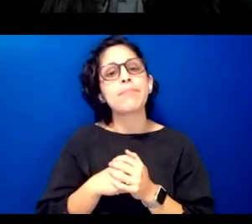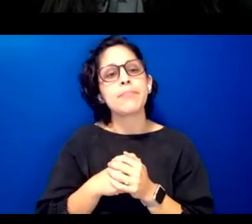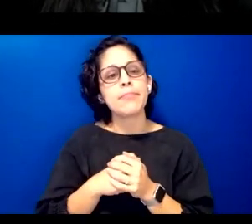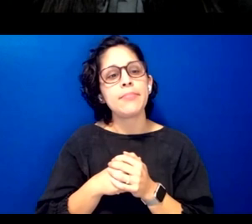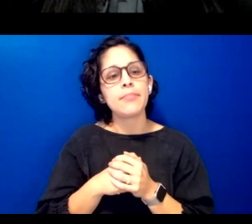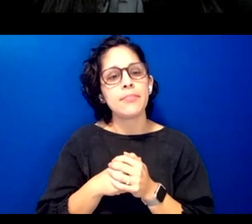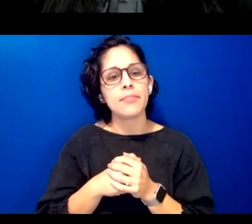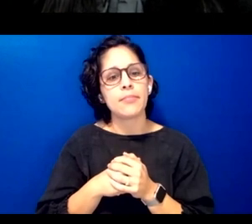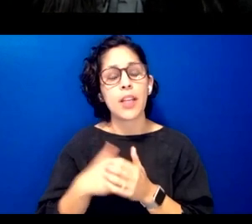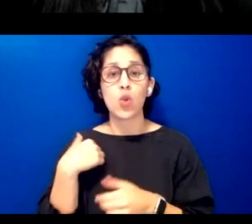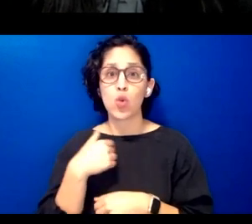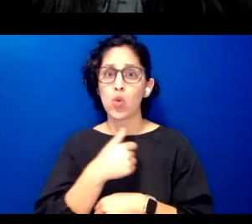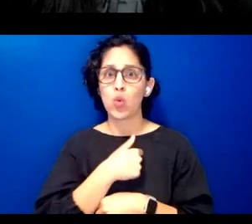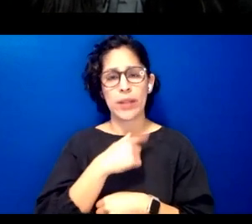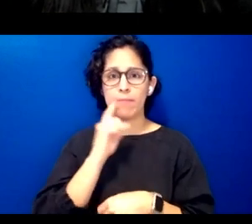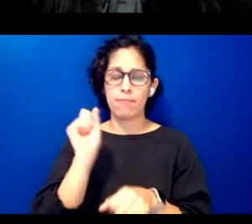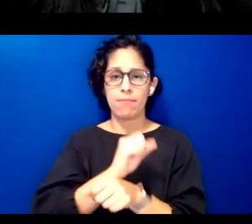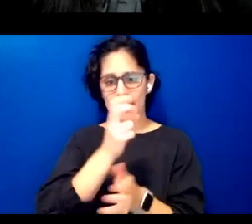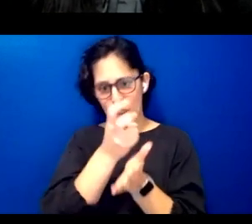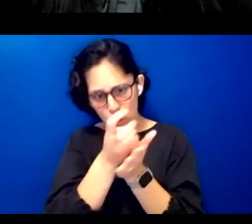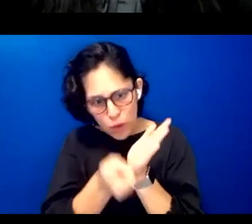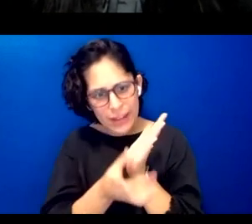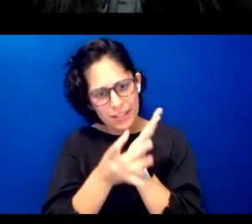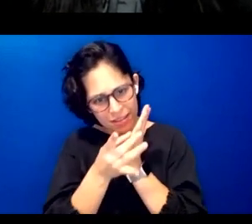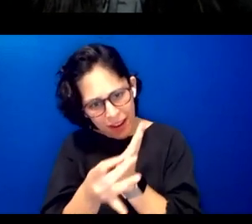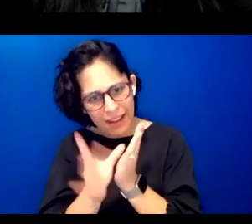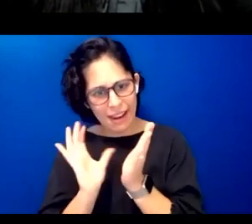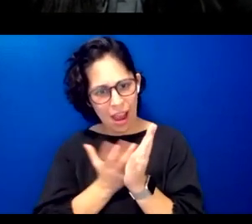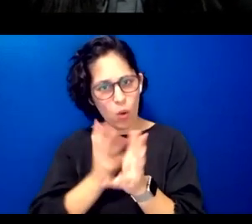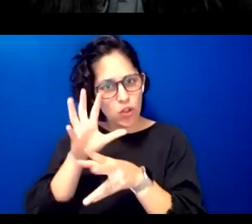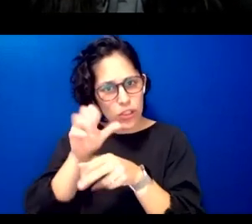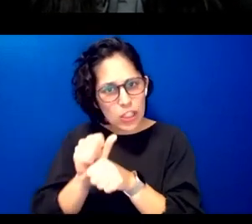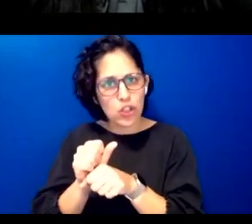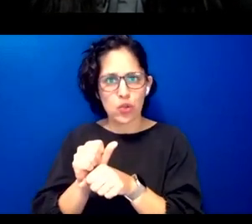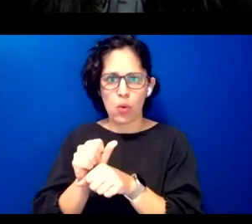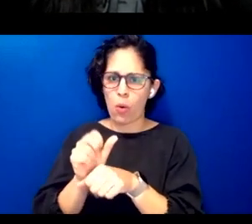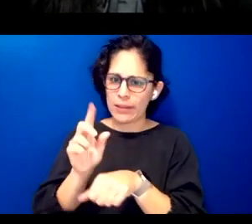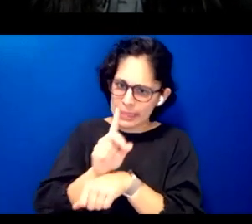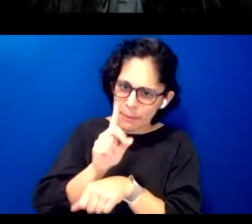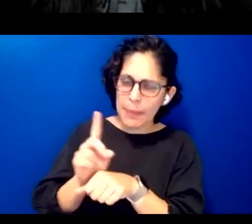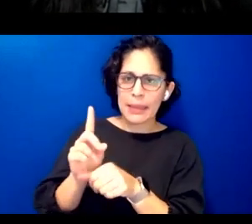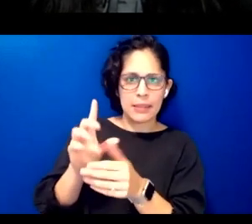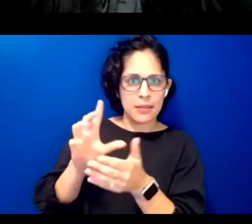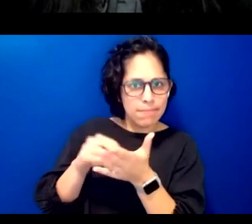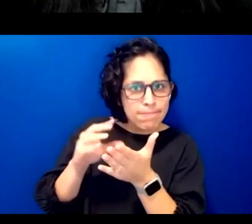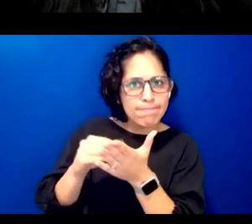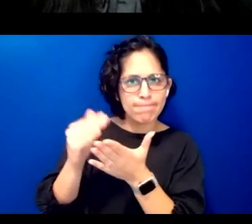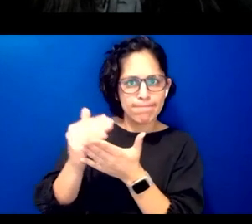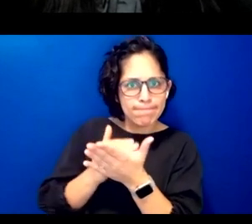been entrenched and guided by our traditional disciplines our practices do not need to represent